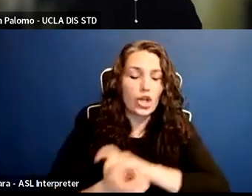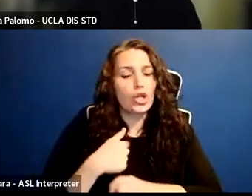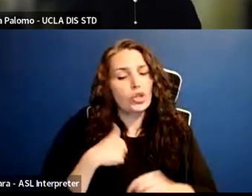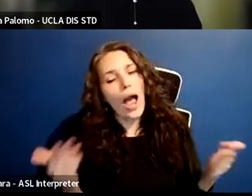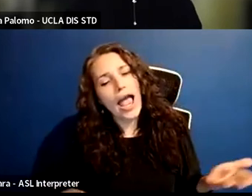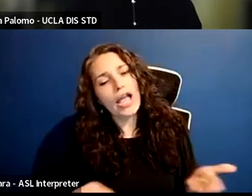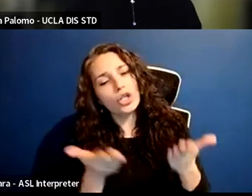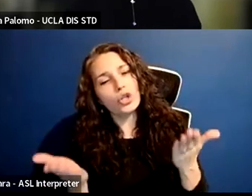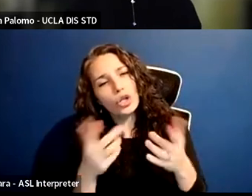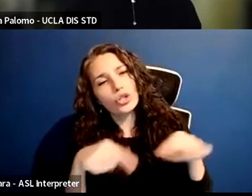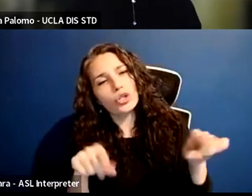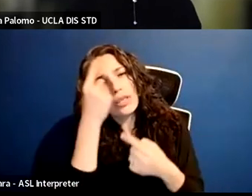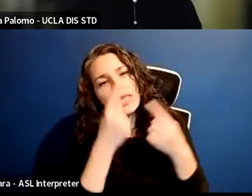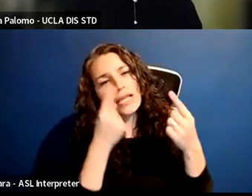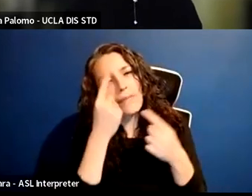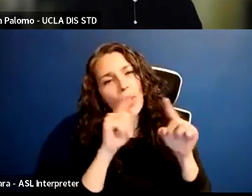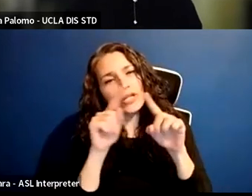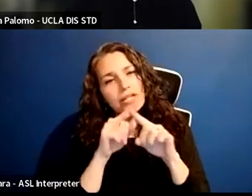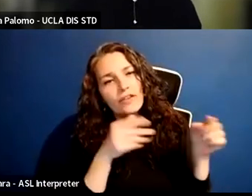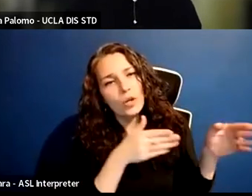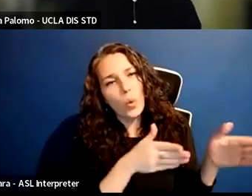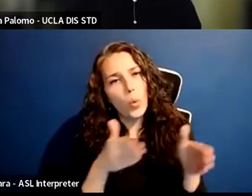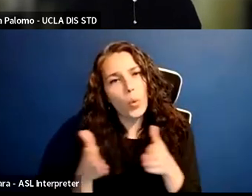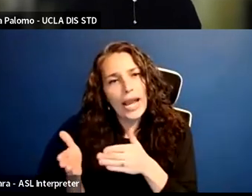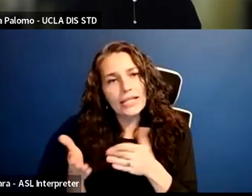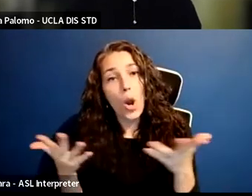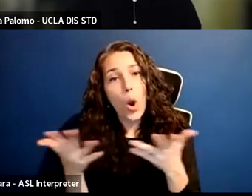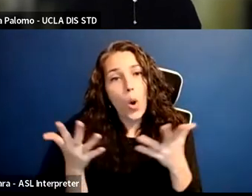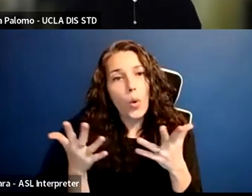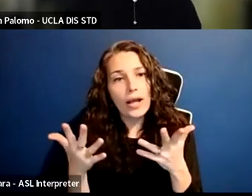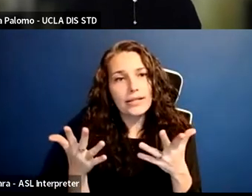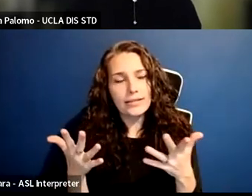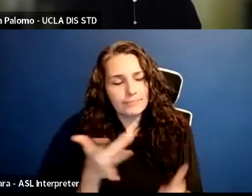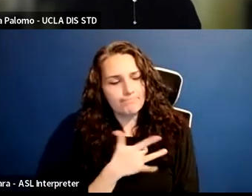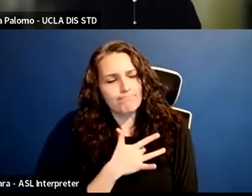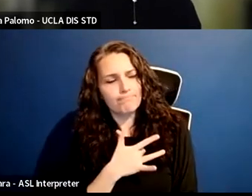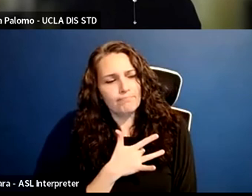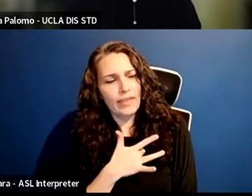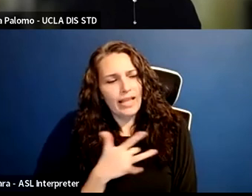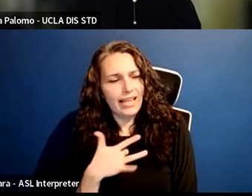and think about what resonates most with you, your style, kind of where you see yourself fitting in,